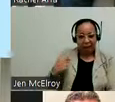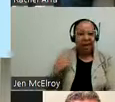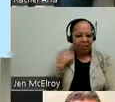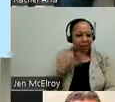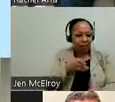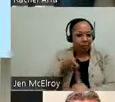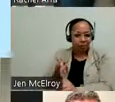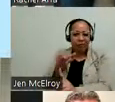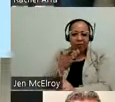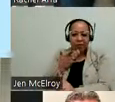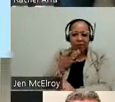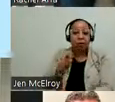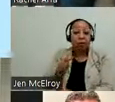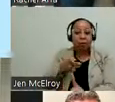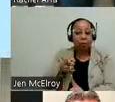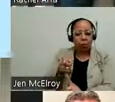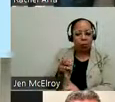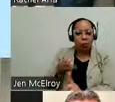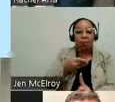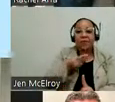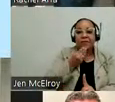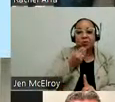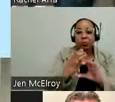food trucks. Everybody loves a good lunch, right? So we worked closely